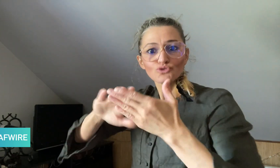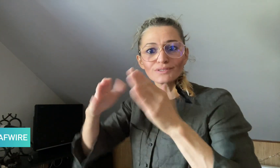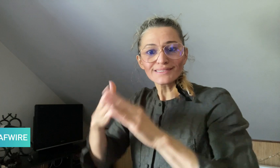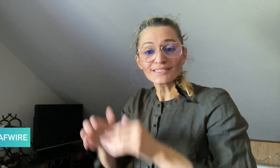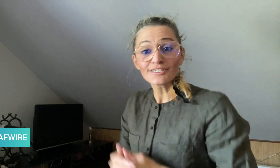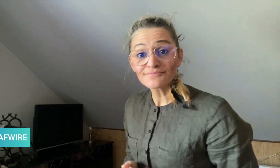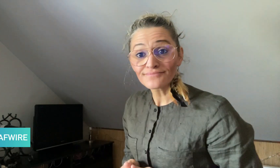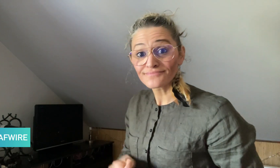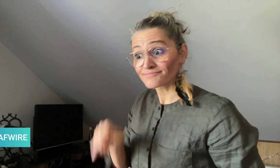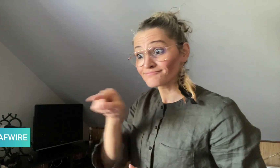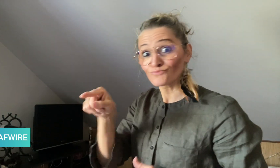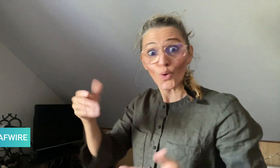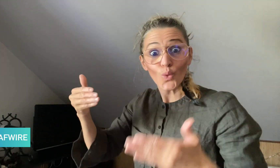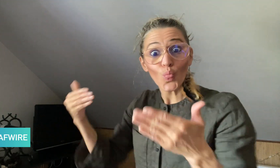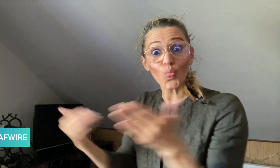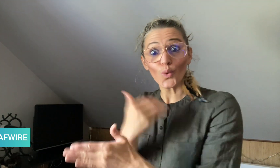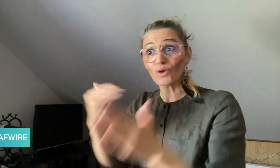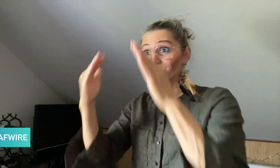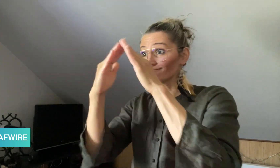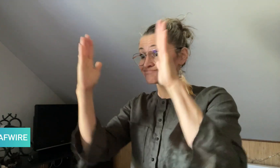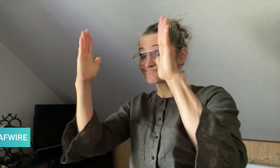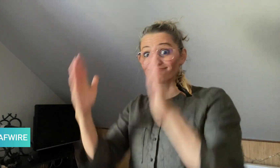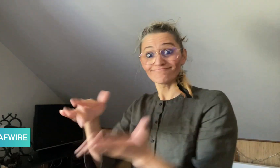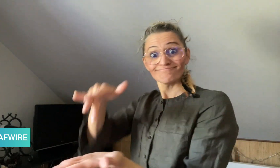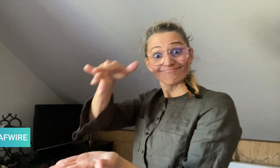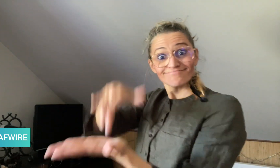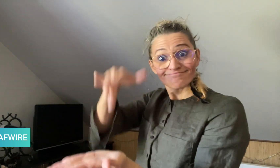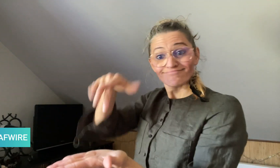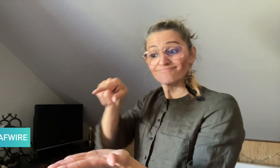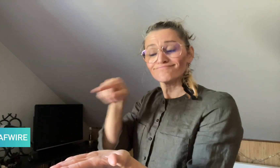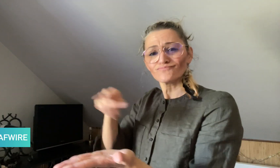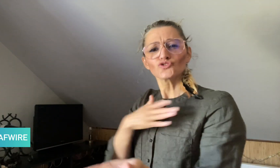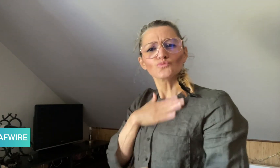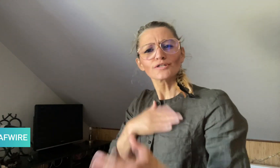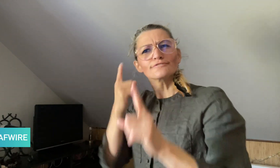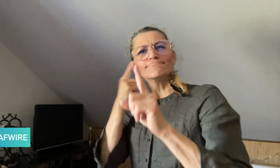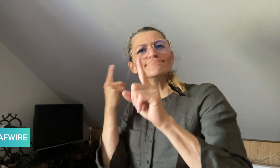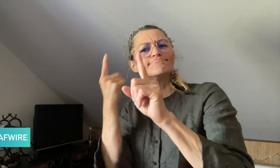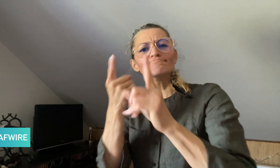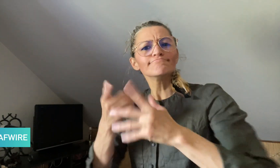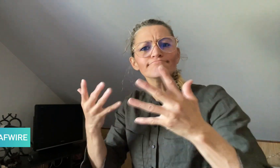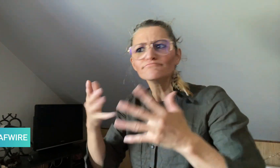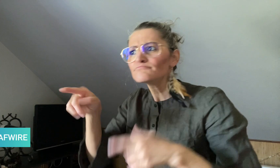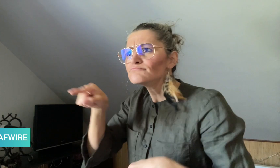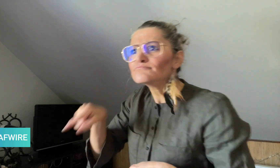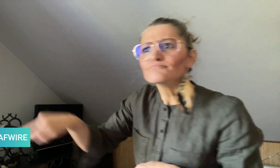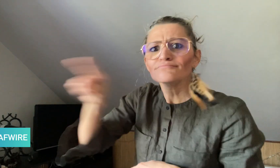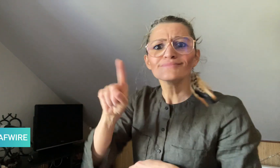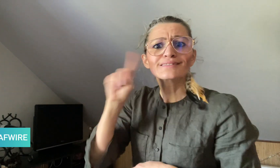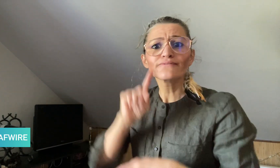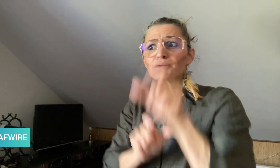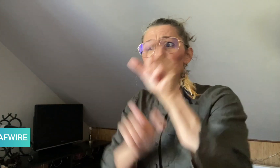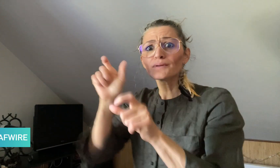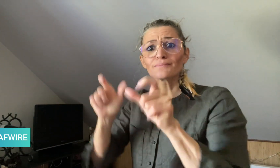The new center aims to provide activities to isolated